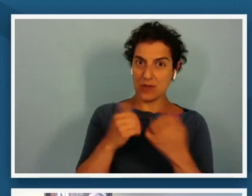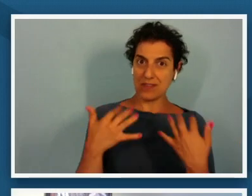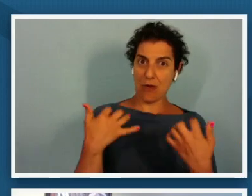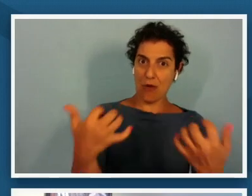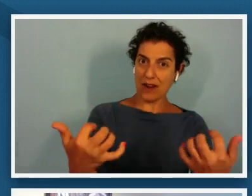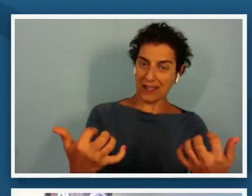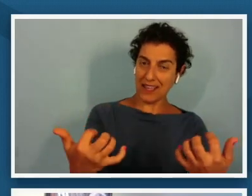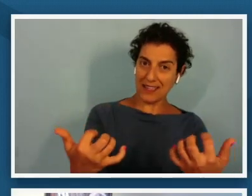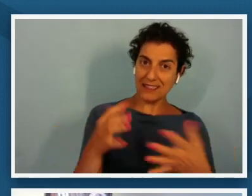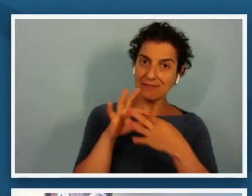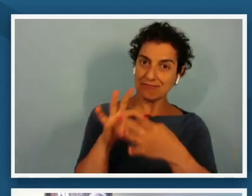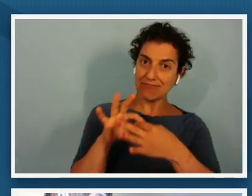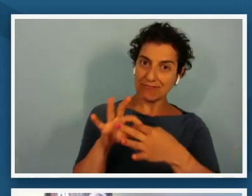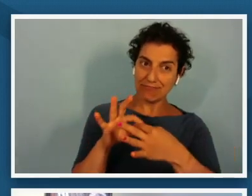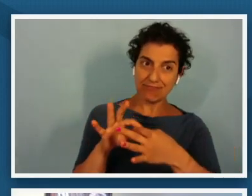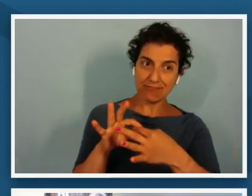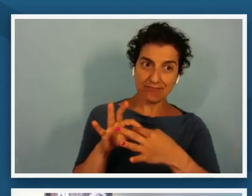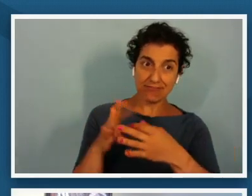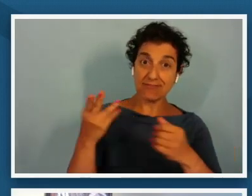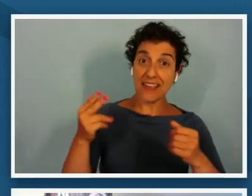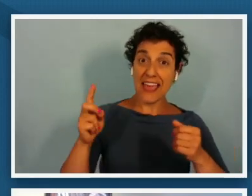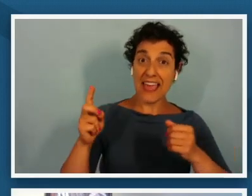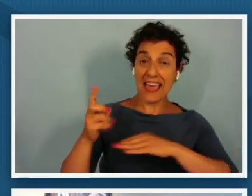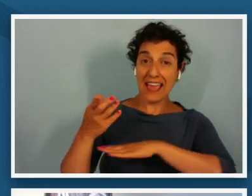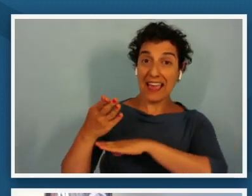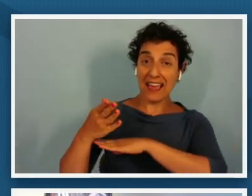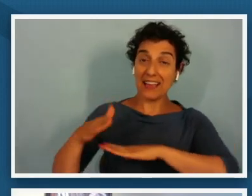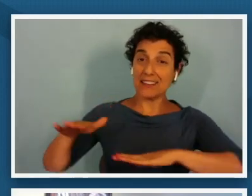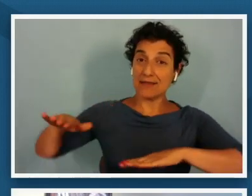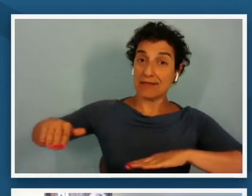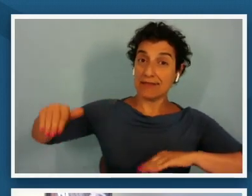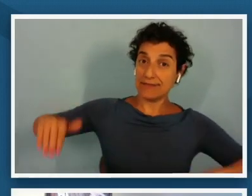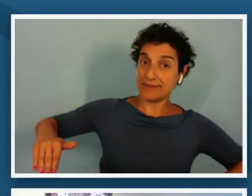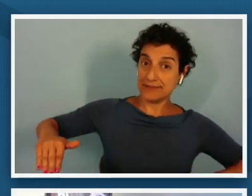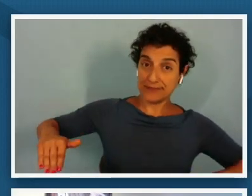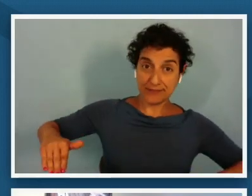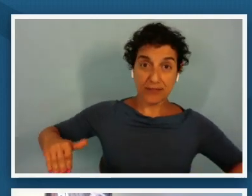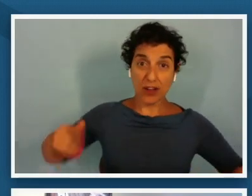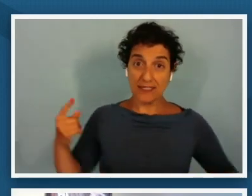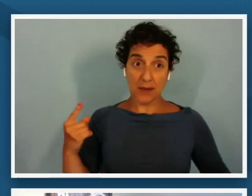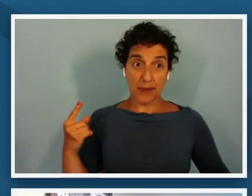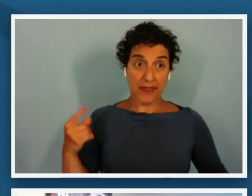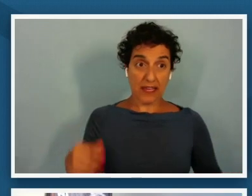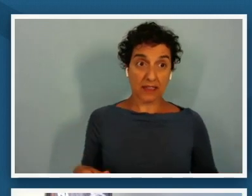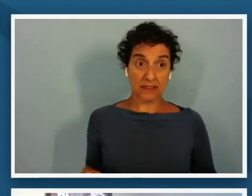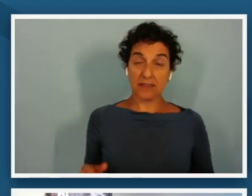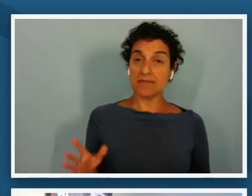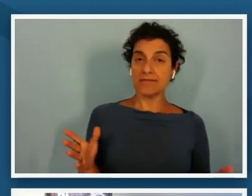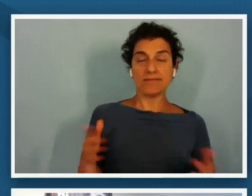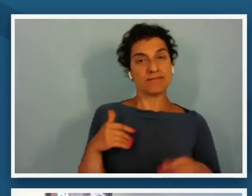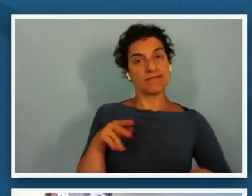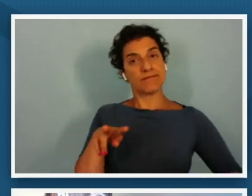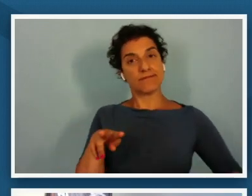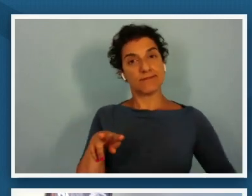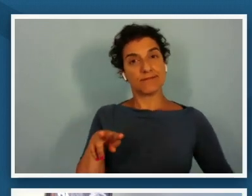um his hand is resting on something um